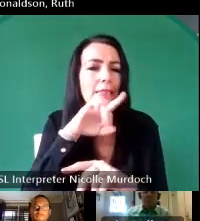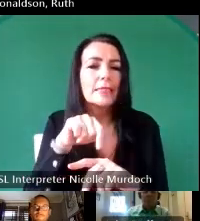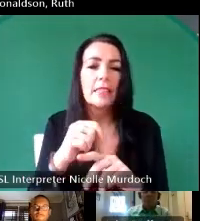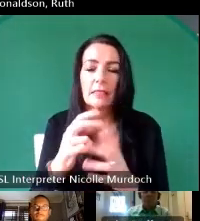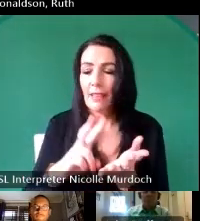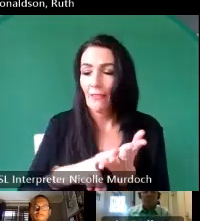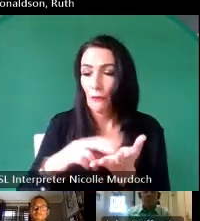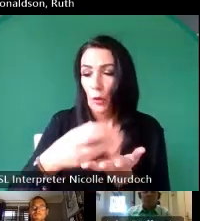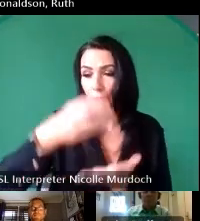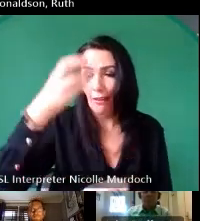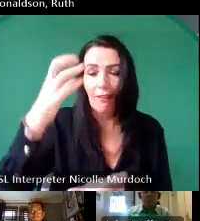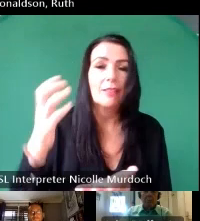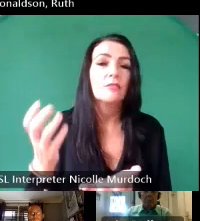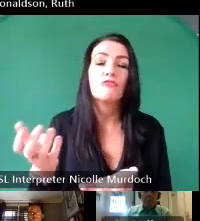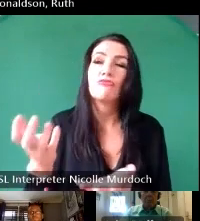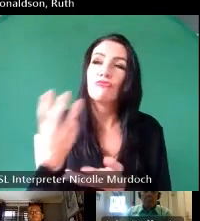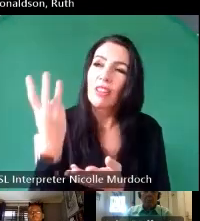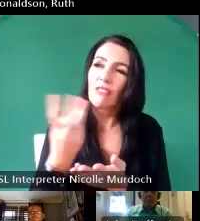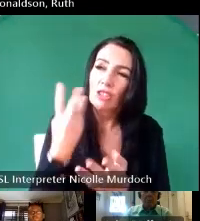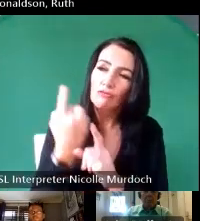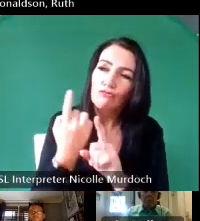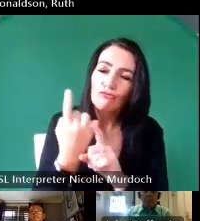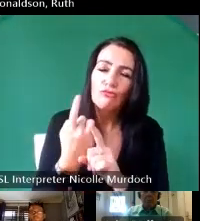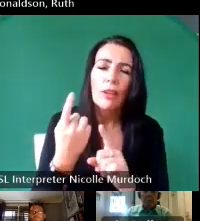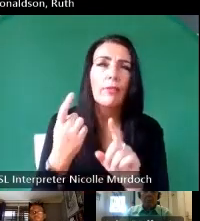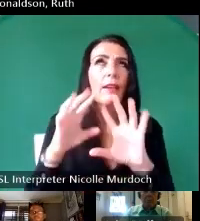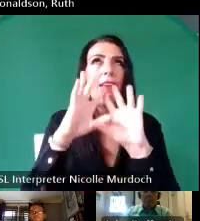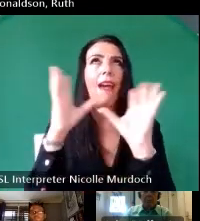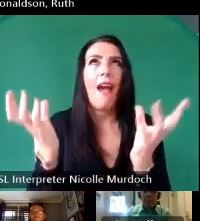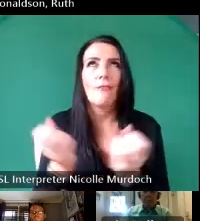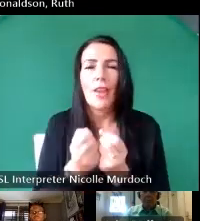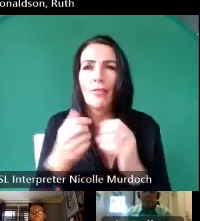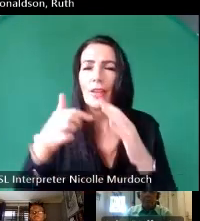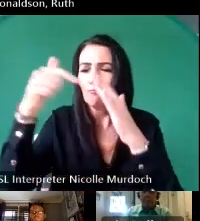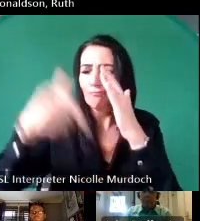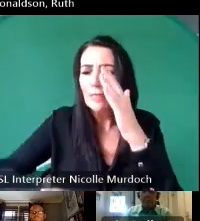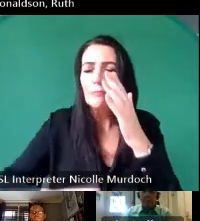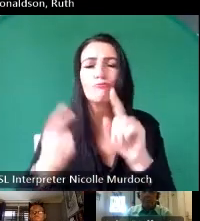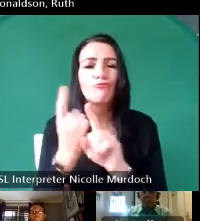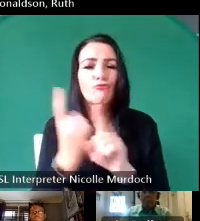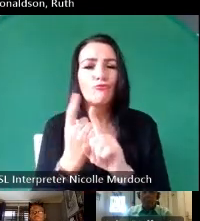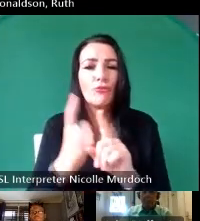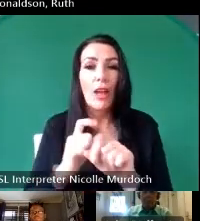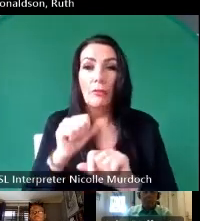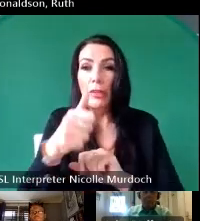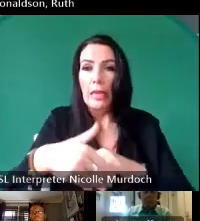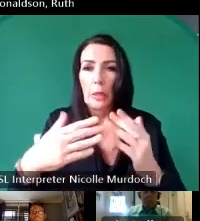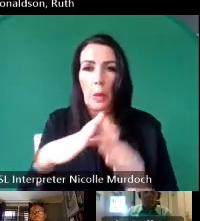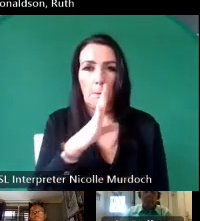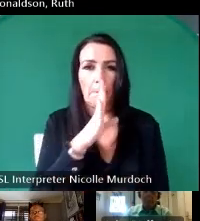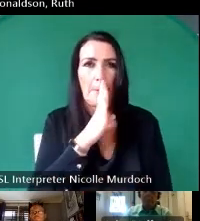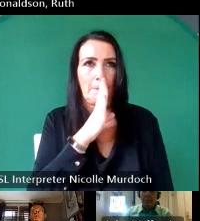and Alison and Louise and talk about everything and the next day not mention it again it was it